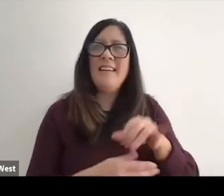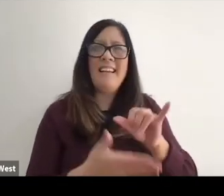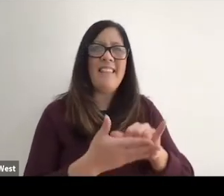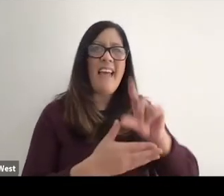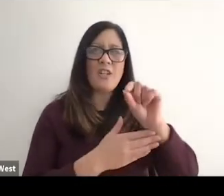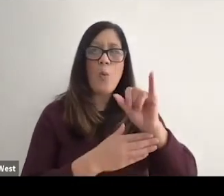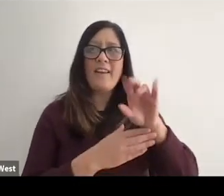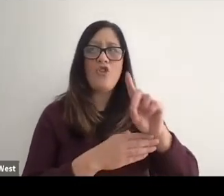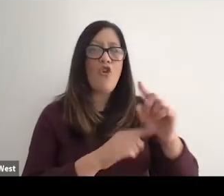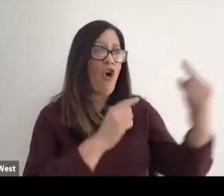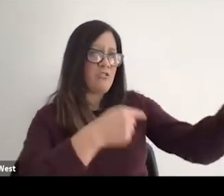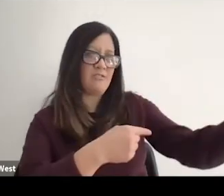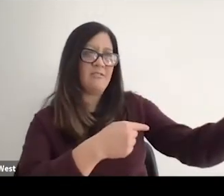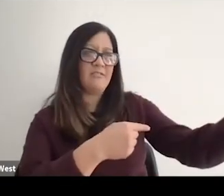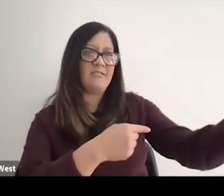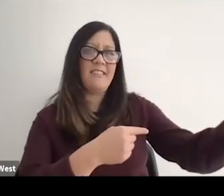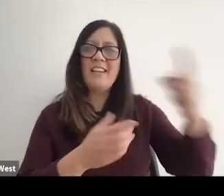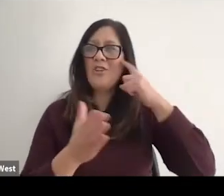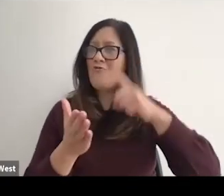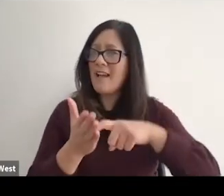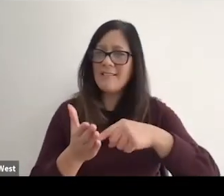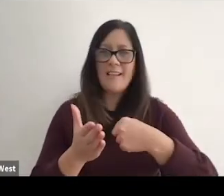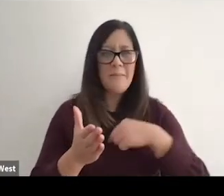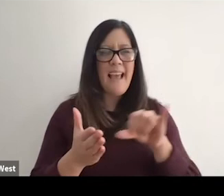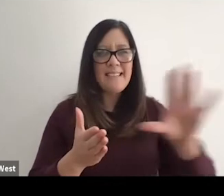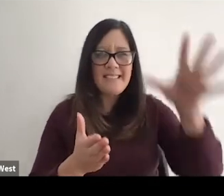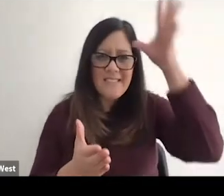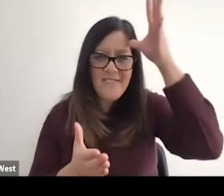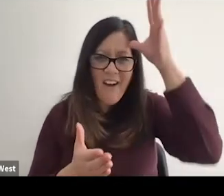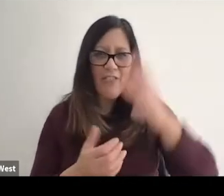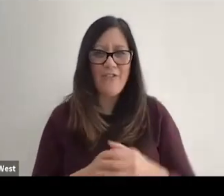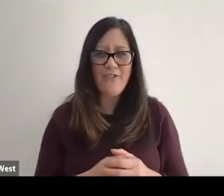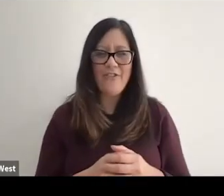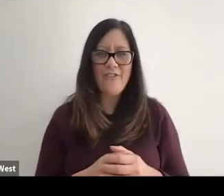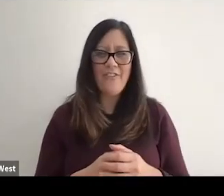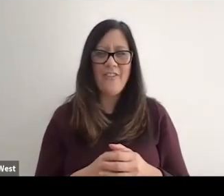And in those 20 yards he had just validated me as his father. And he had created his new